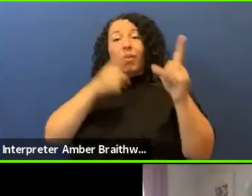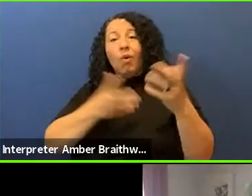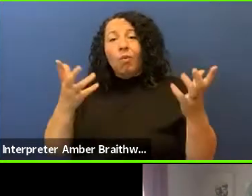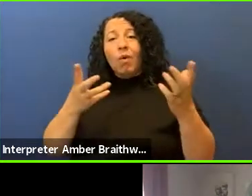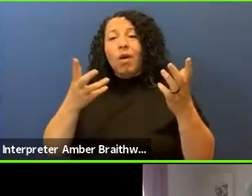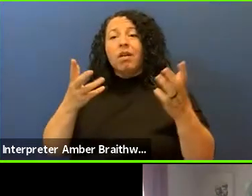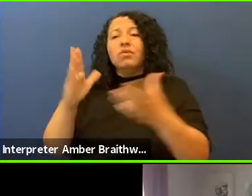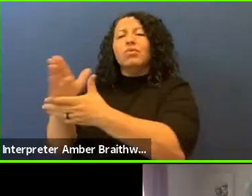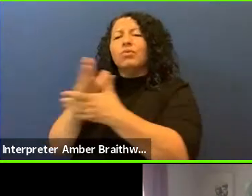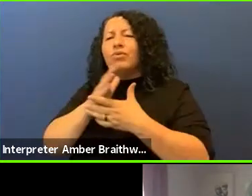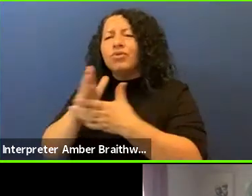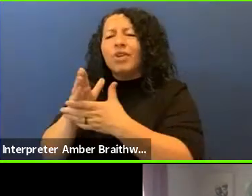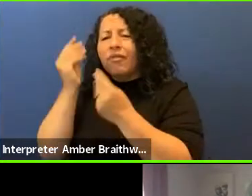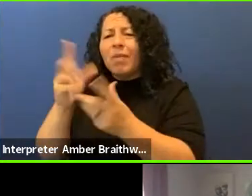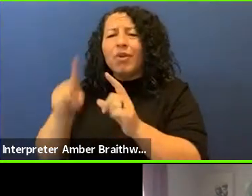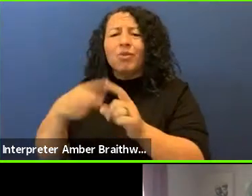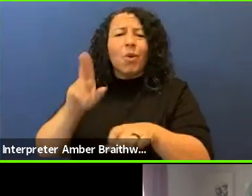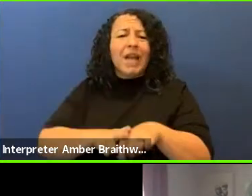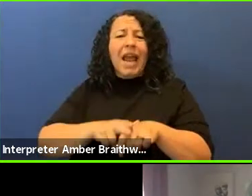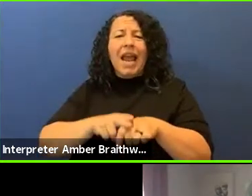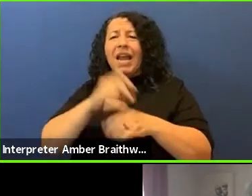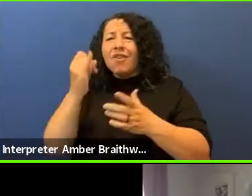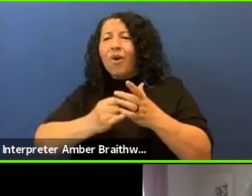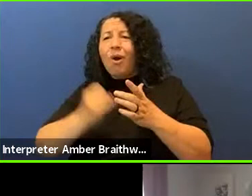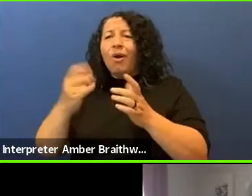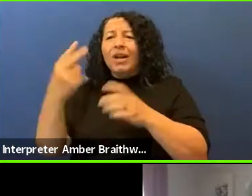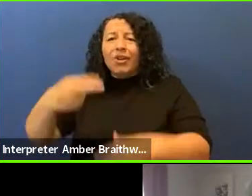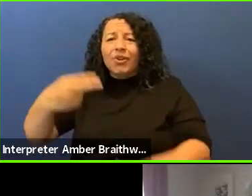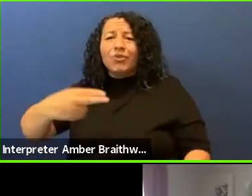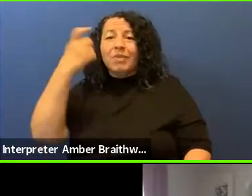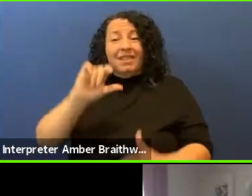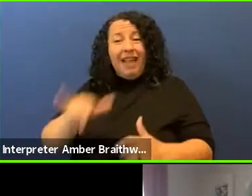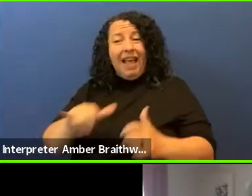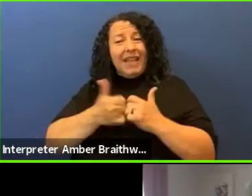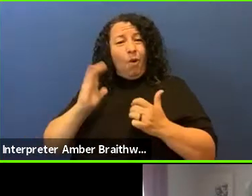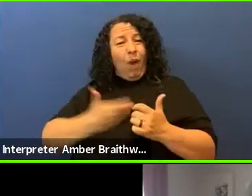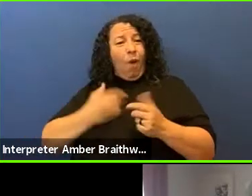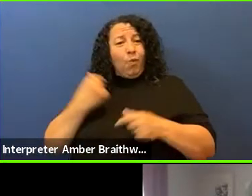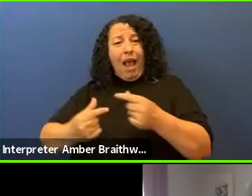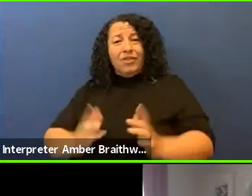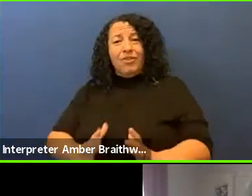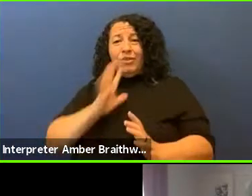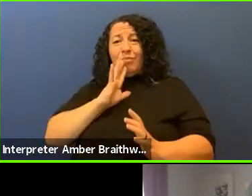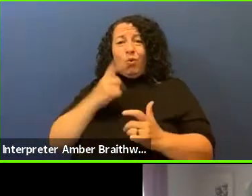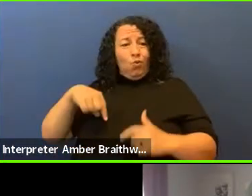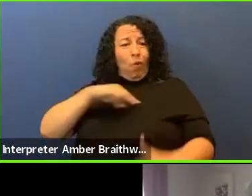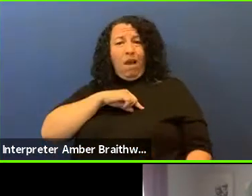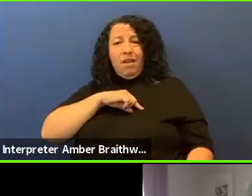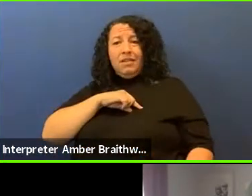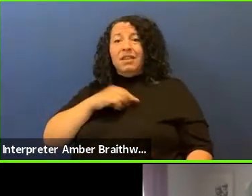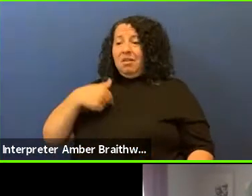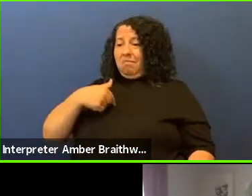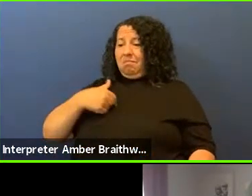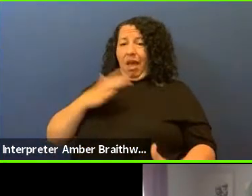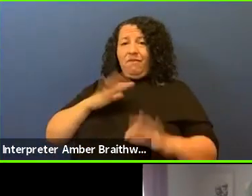Native art history because that is how our ancestors spoke to us. I am Cherokee, we are very proud of our language our